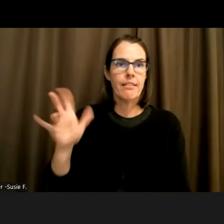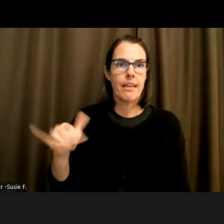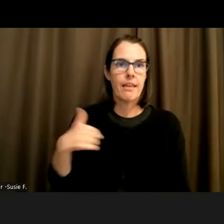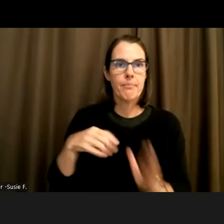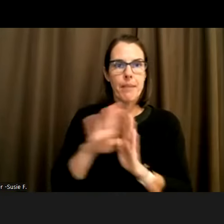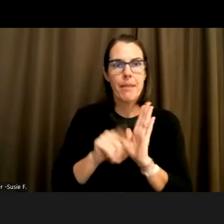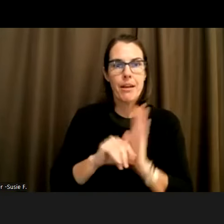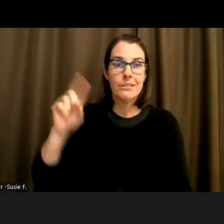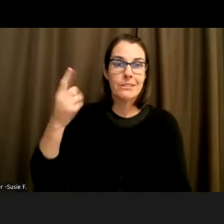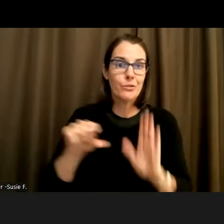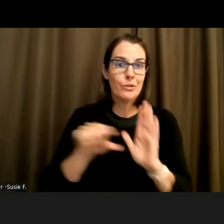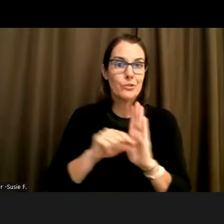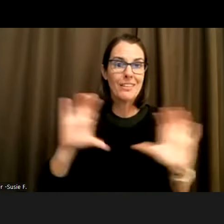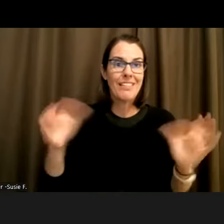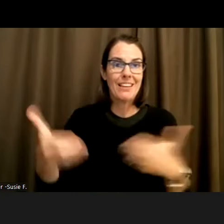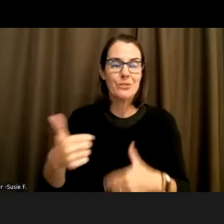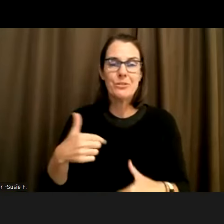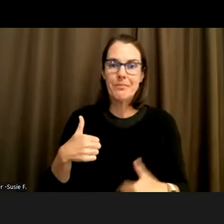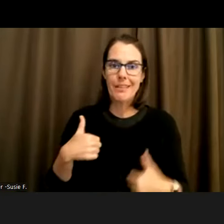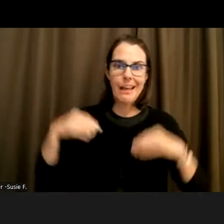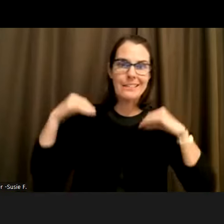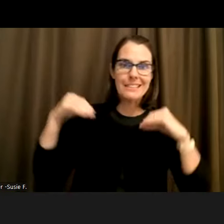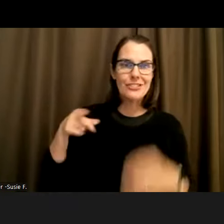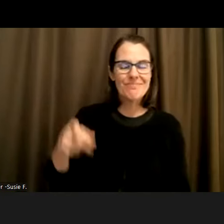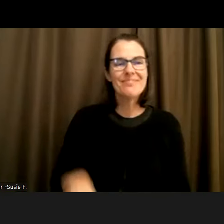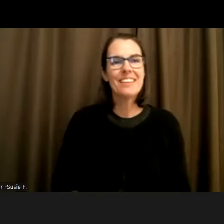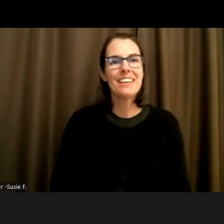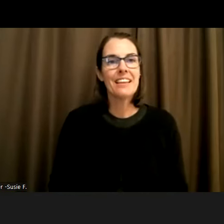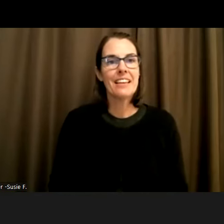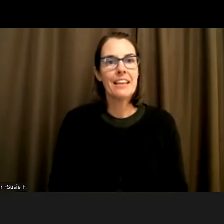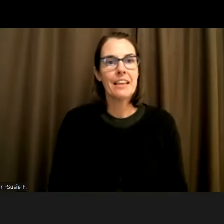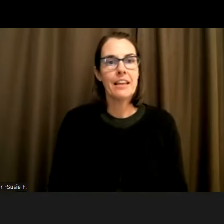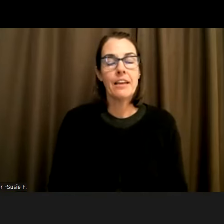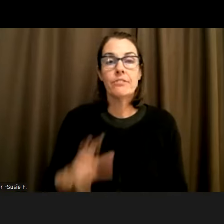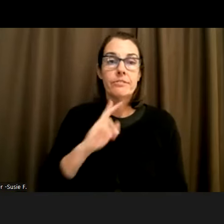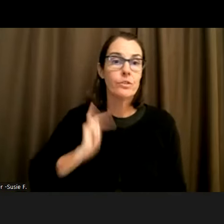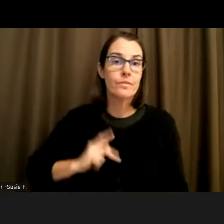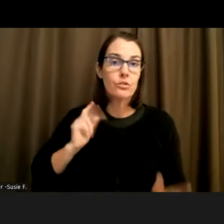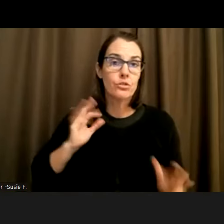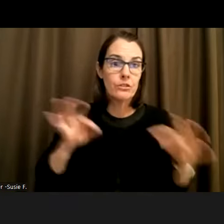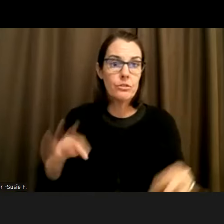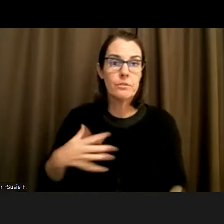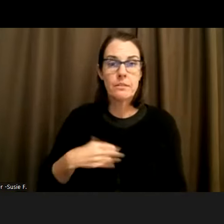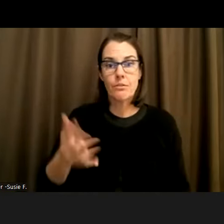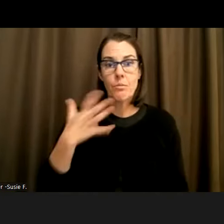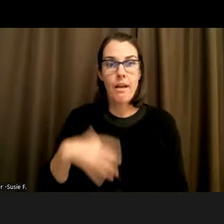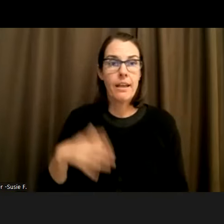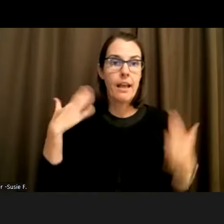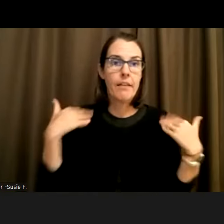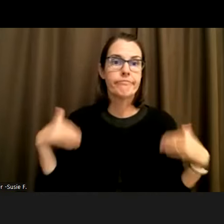grade classroom that I am a teacher in. For a physical description, I am white. I have about color length like brown hair.